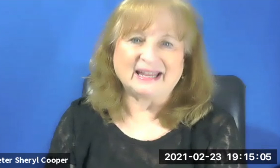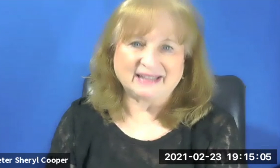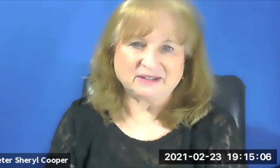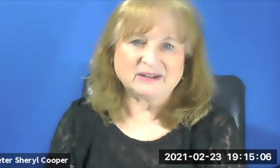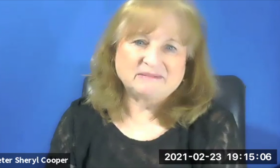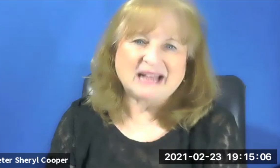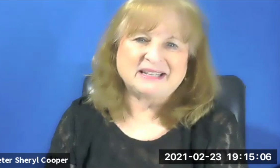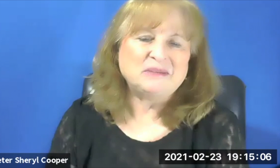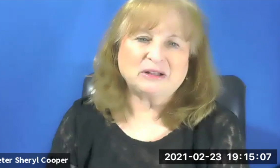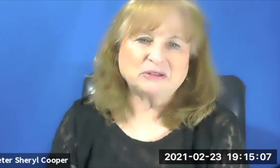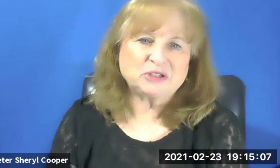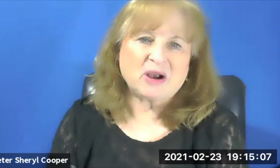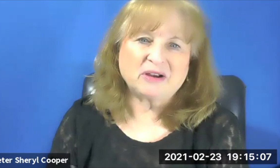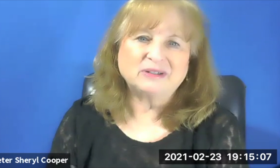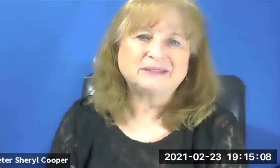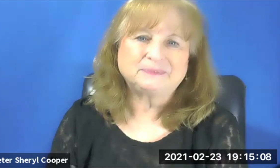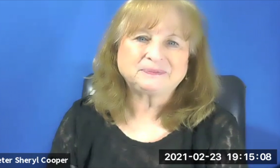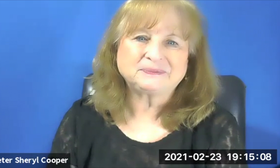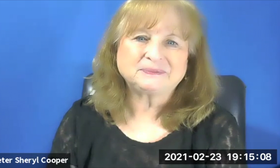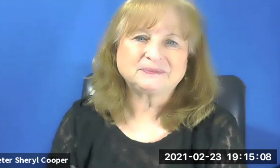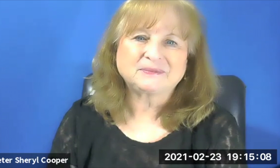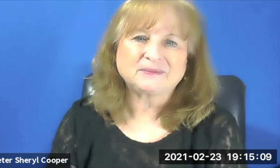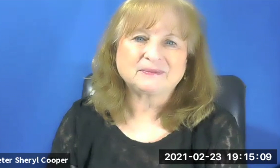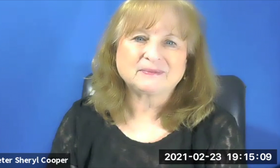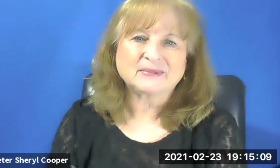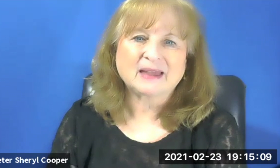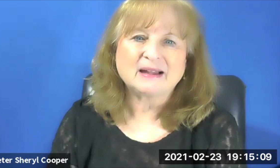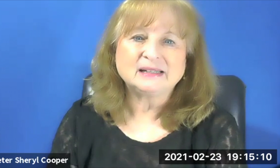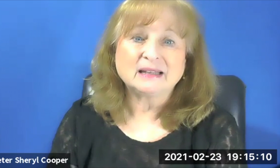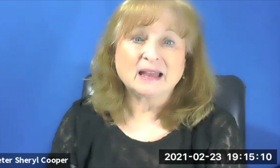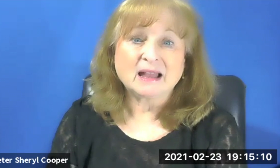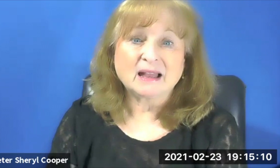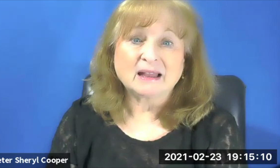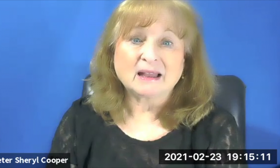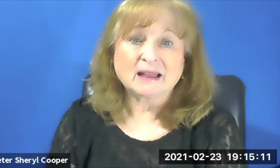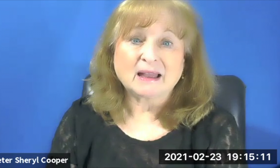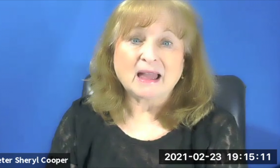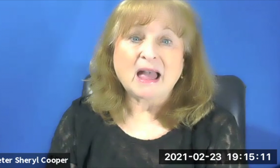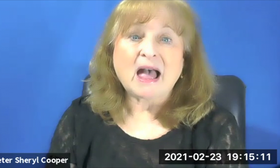again later as an email or tomorrow.